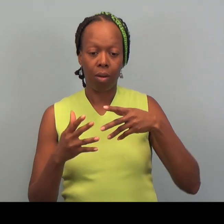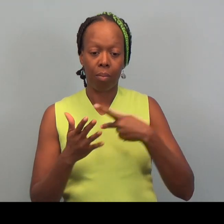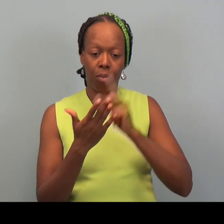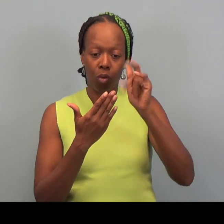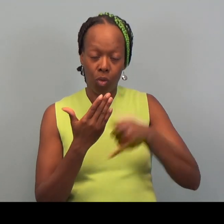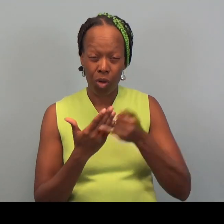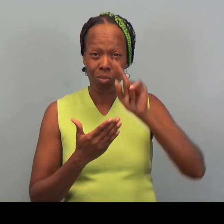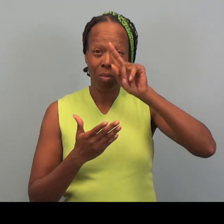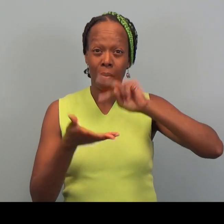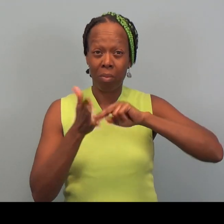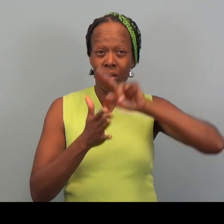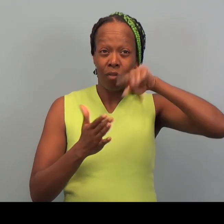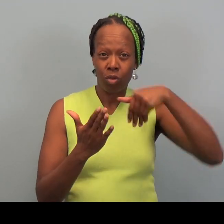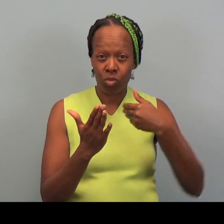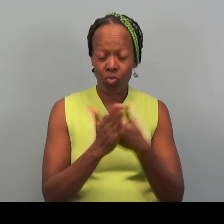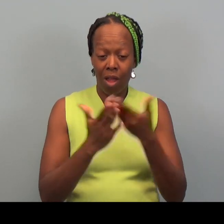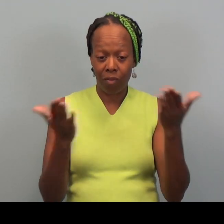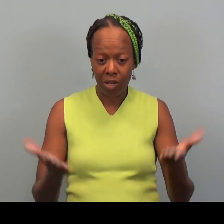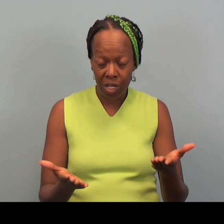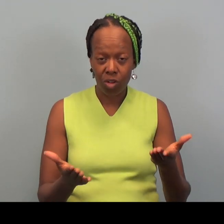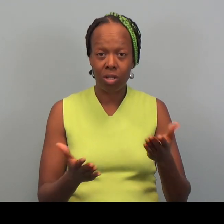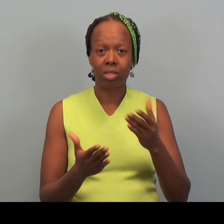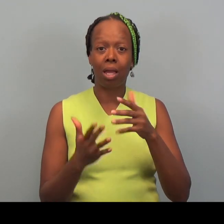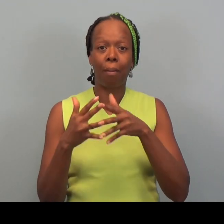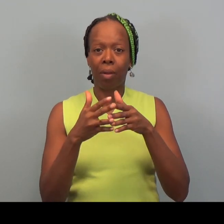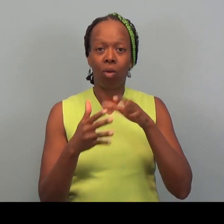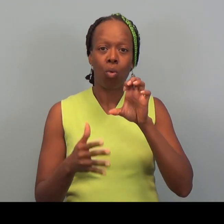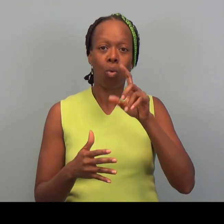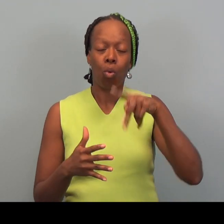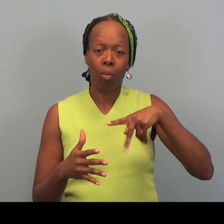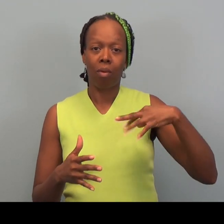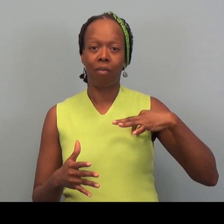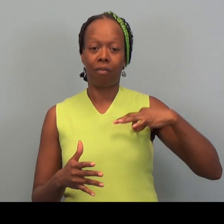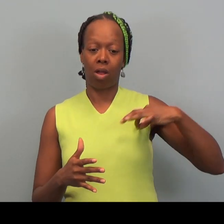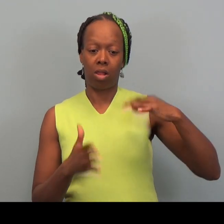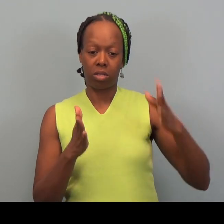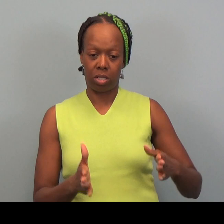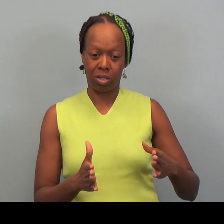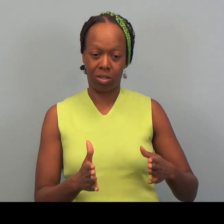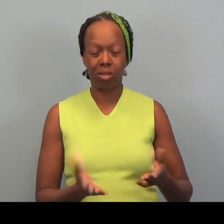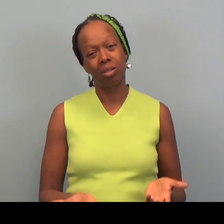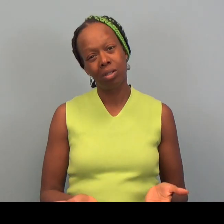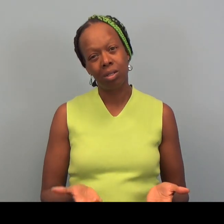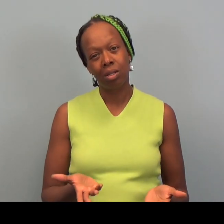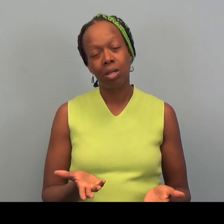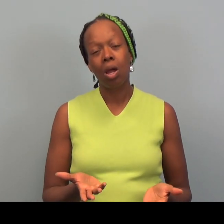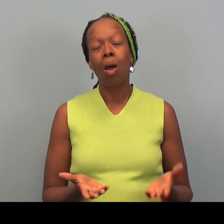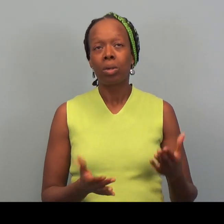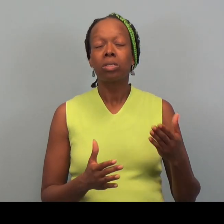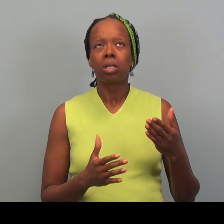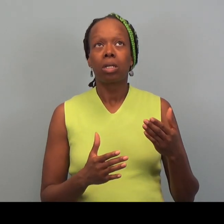as an AmeriCorps volunteer. Well, it's not really a volunteer. It’s an AmeriCorps Service member.